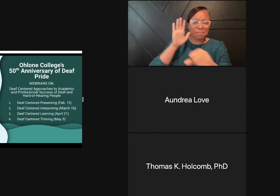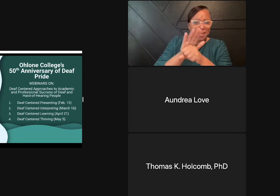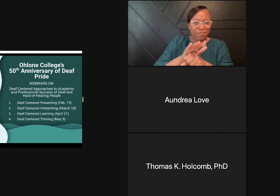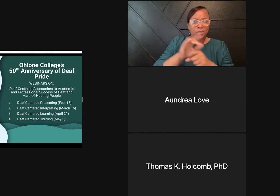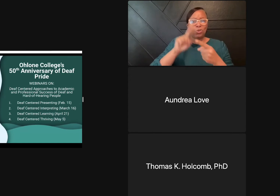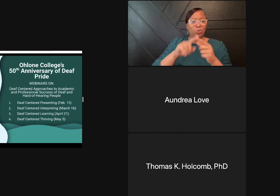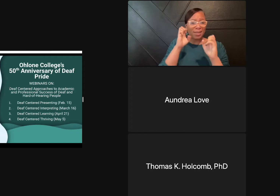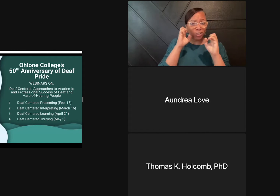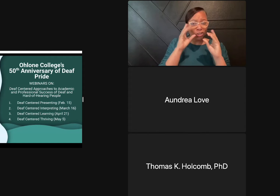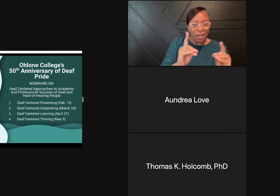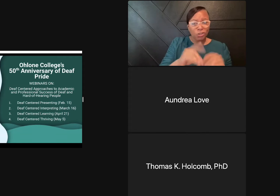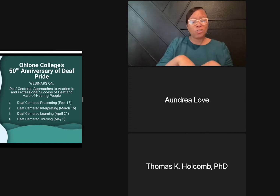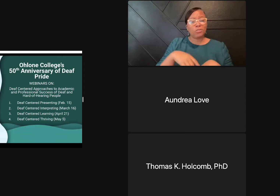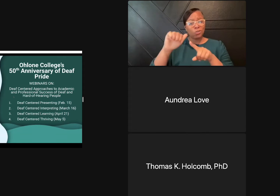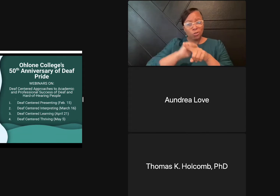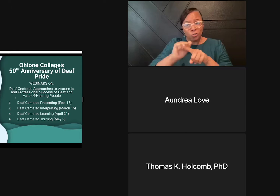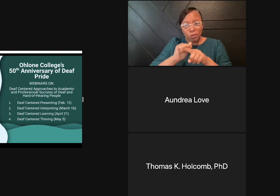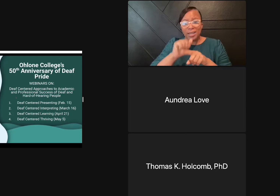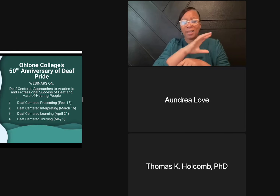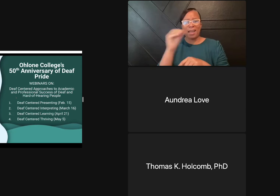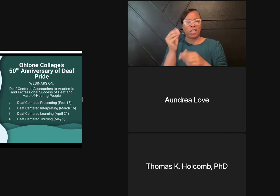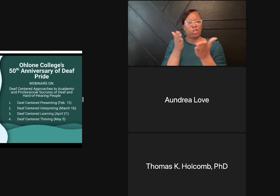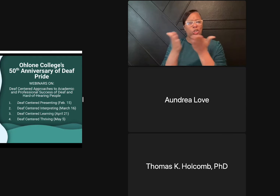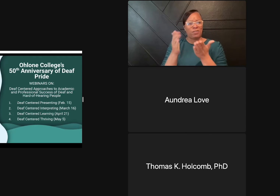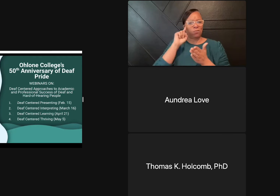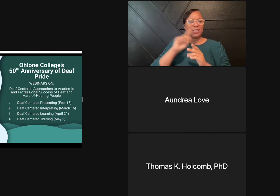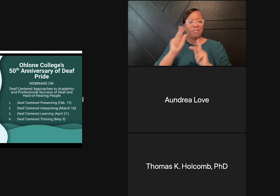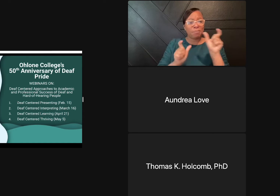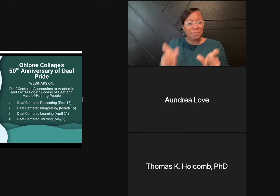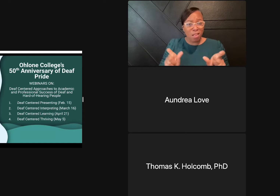The college has a longstanding commitment to both education